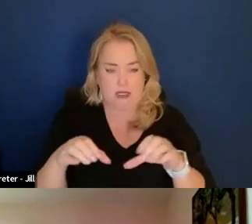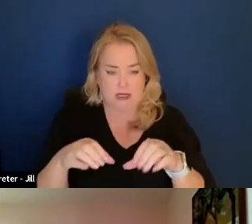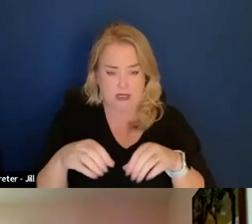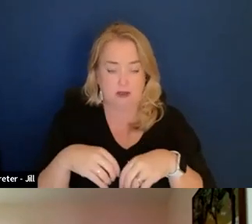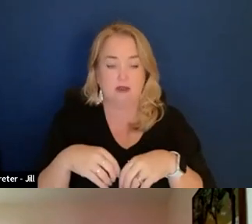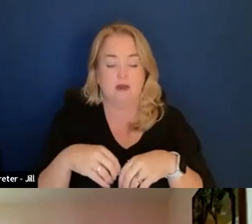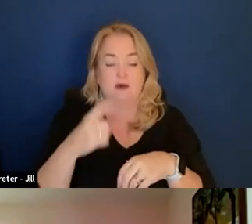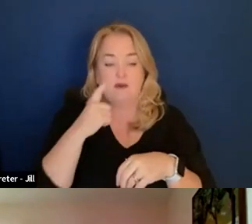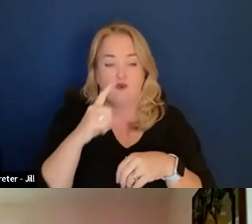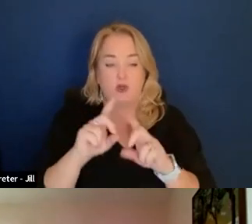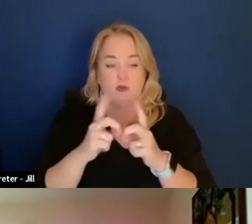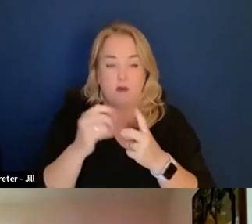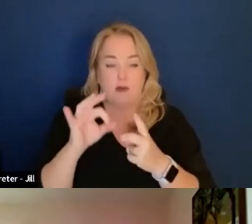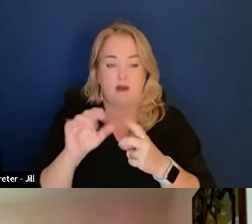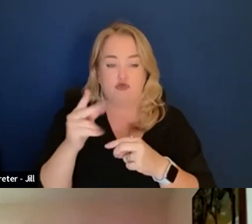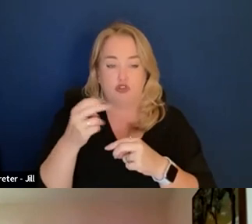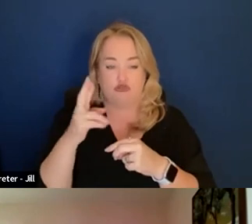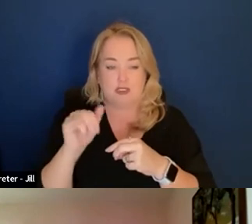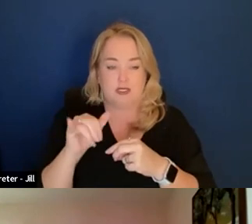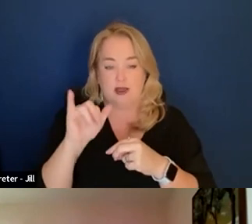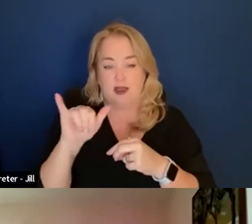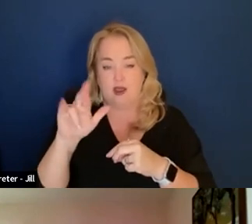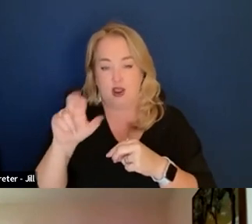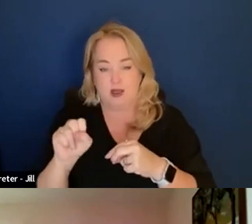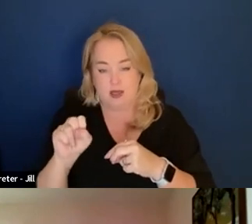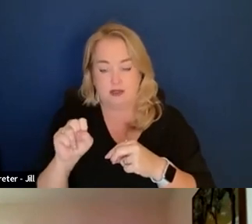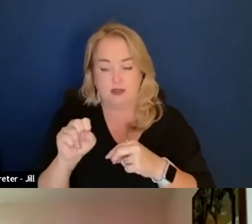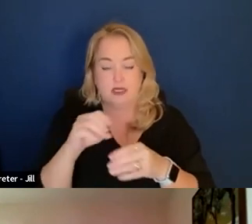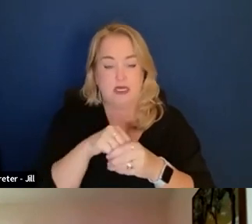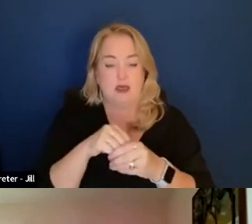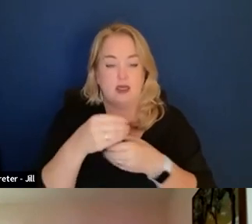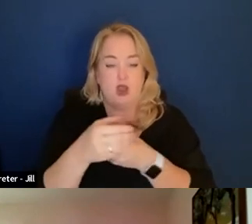in the Department of Treasury Internal Revenue Service in the office of procurement -